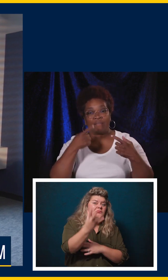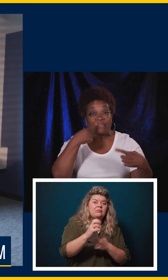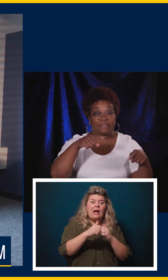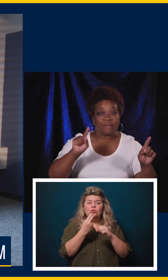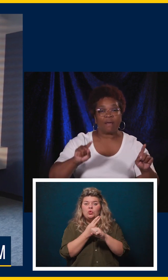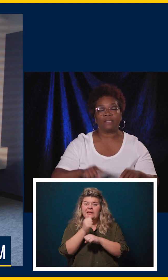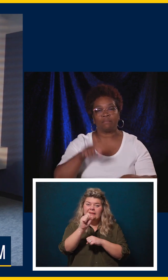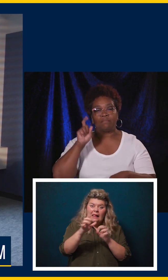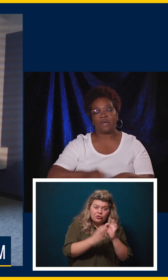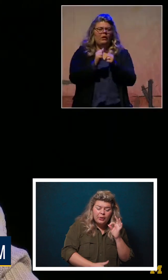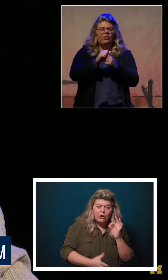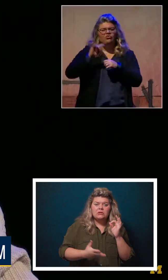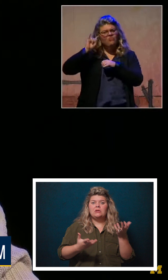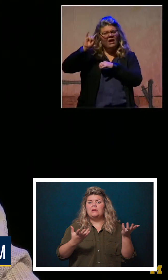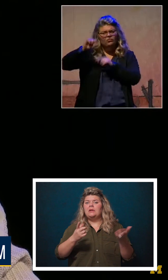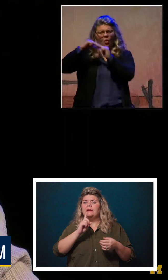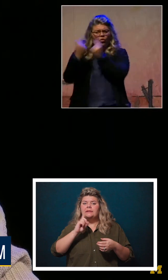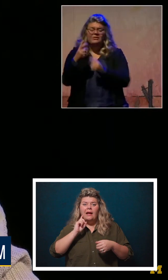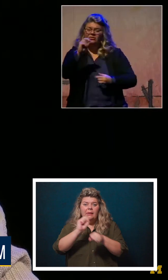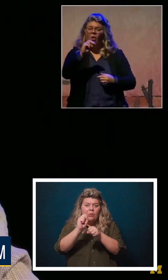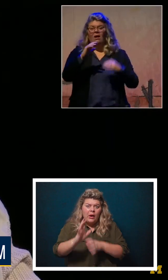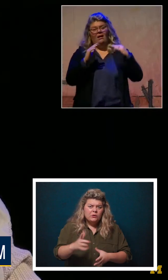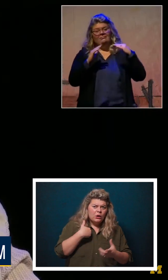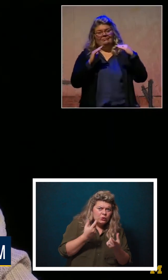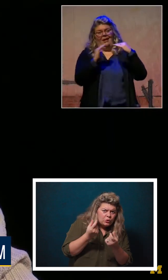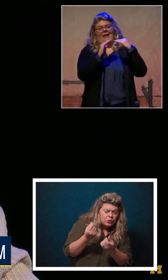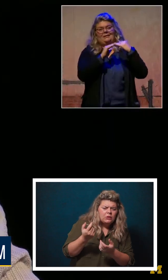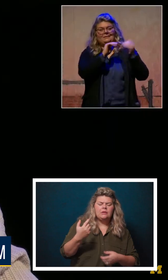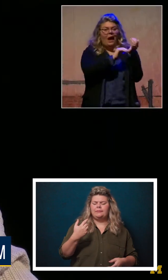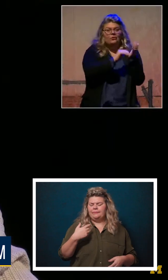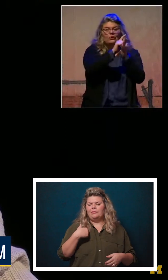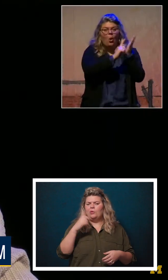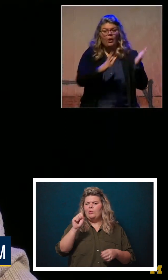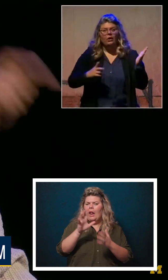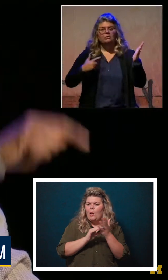We will have ASL interpretation services being provided, and CART services.